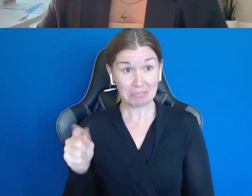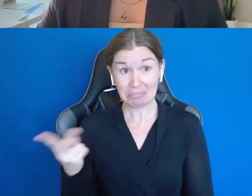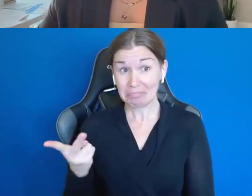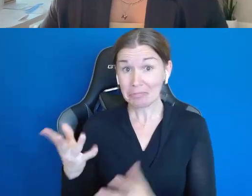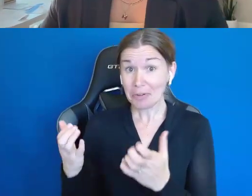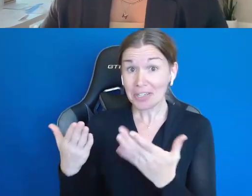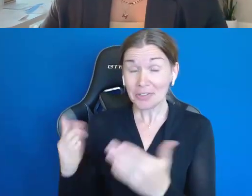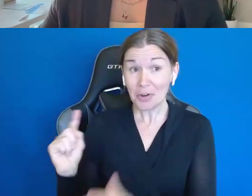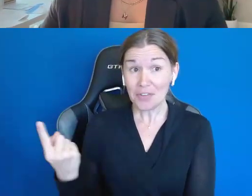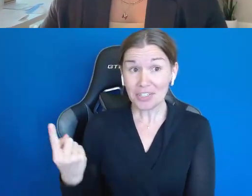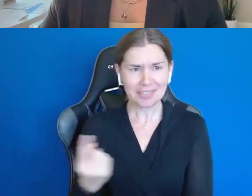Sure. Thank you for having us.